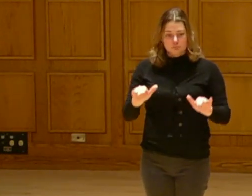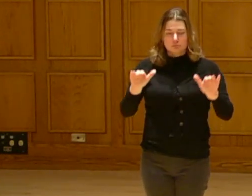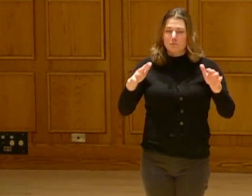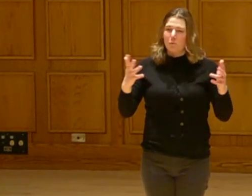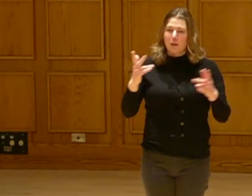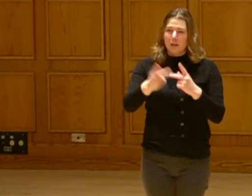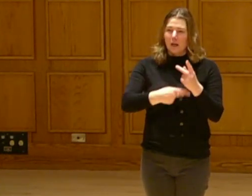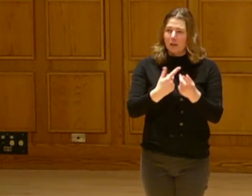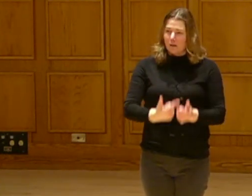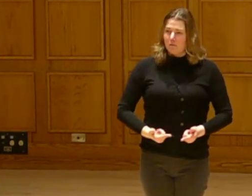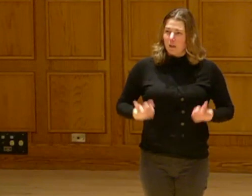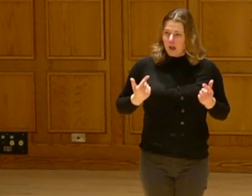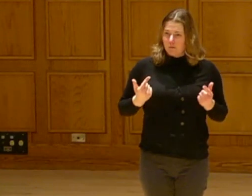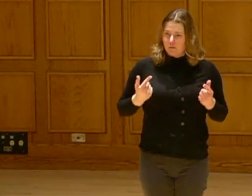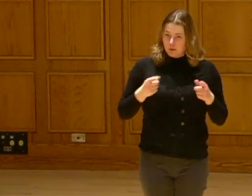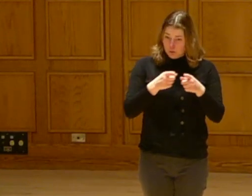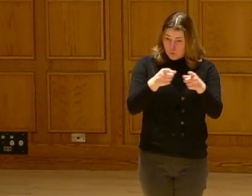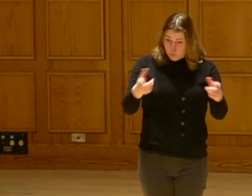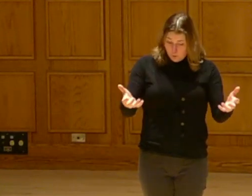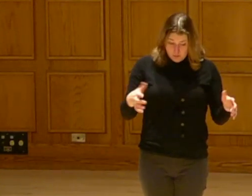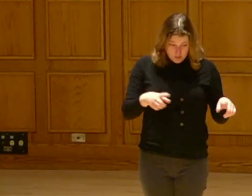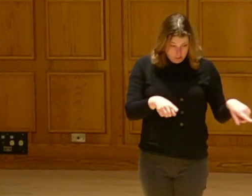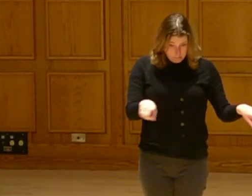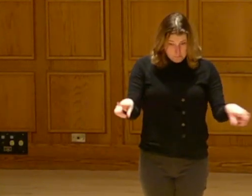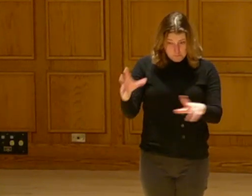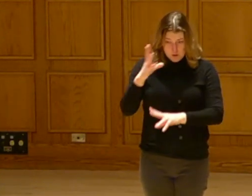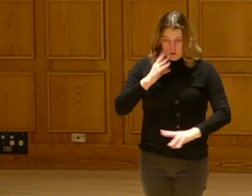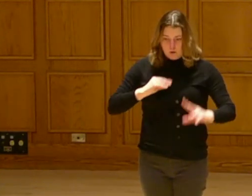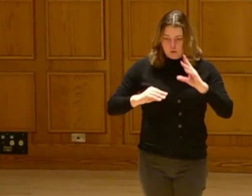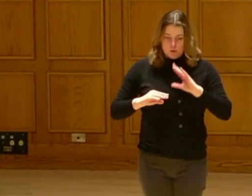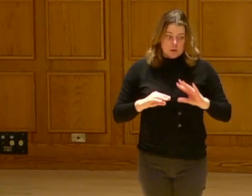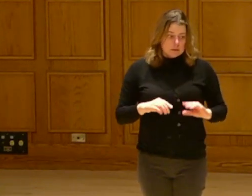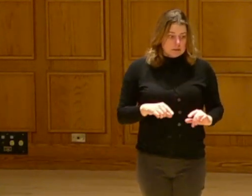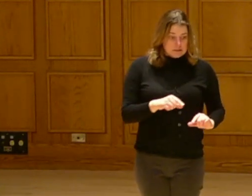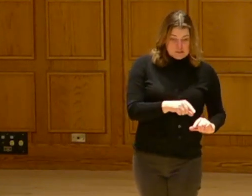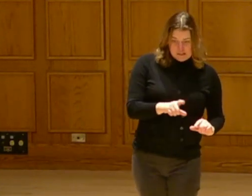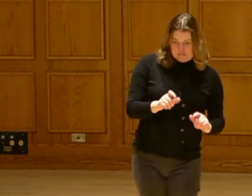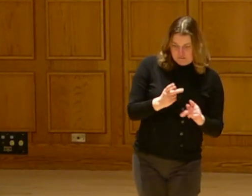What type of life do you want them to have? Do you want them to figure out how they are going to grow their